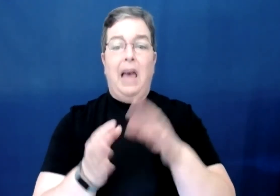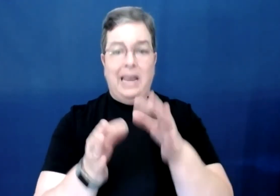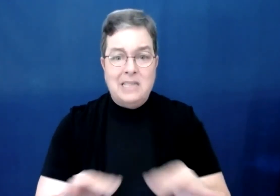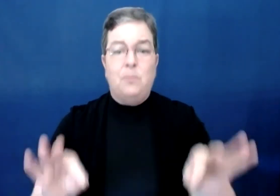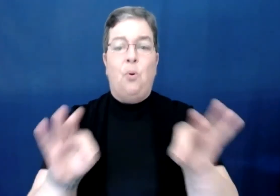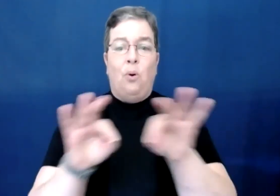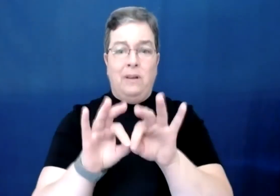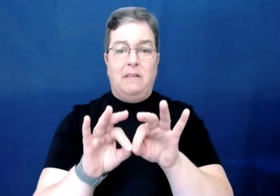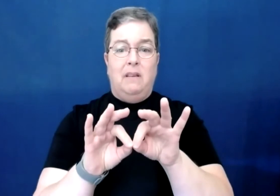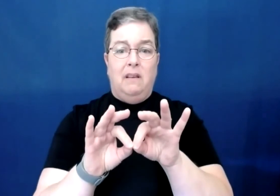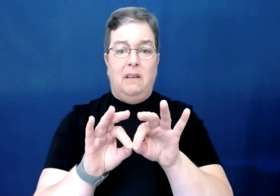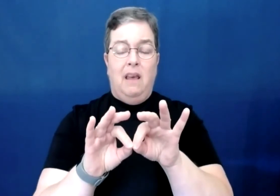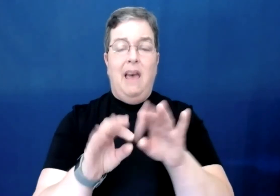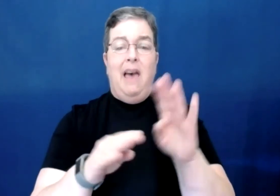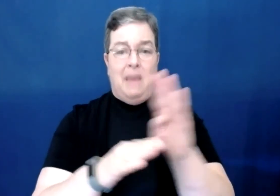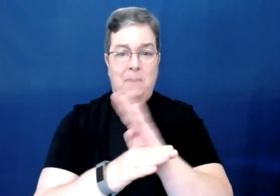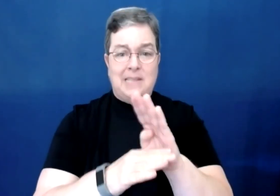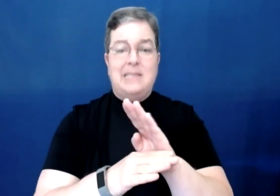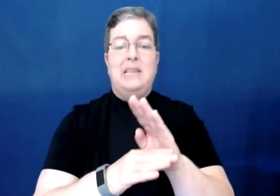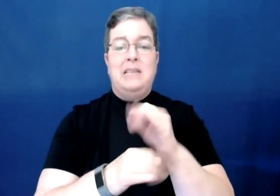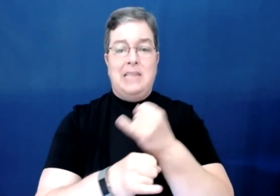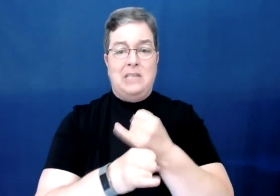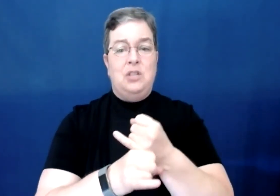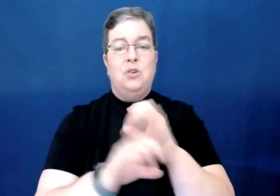It is important that businesses, institutions,